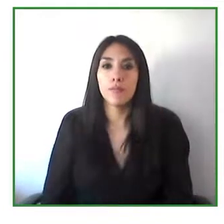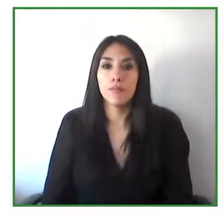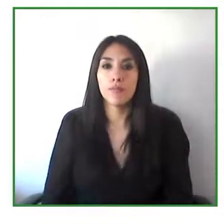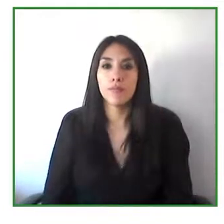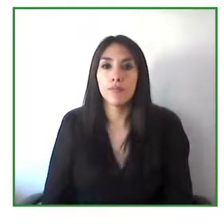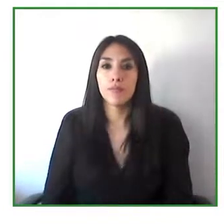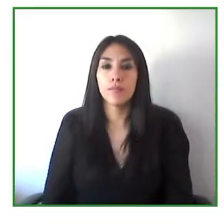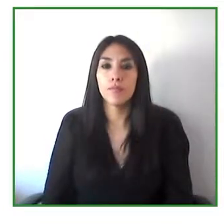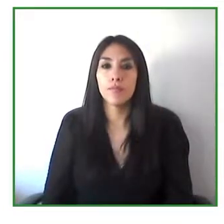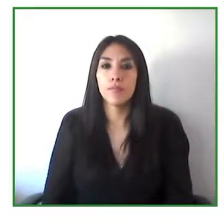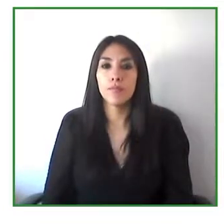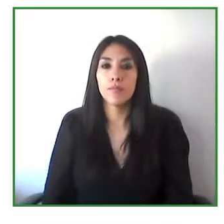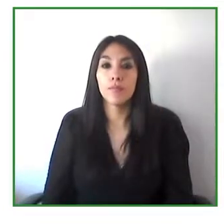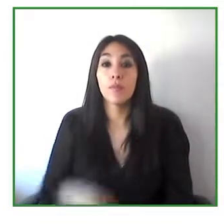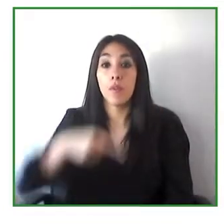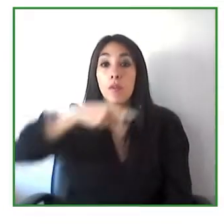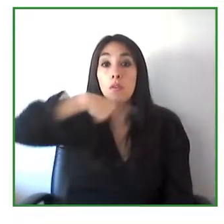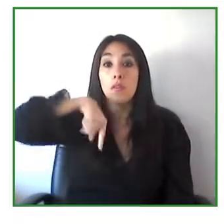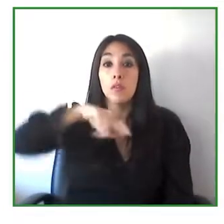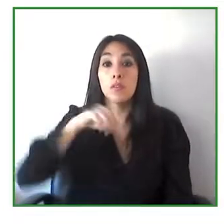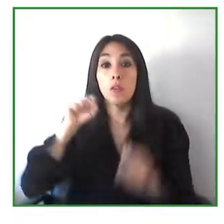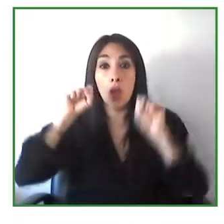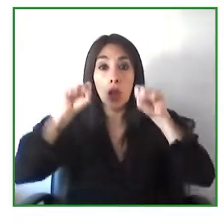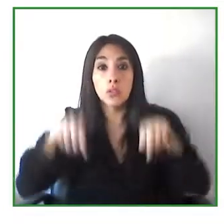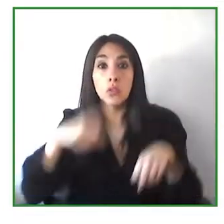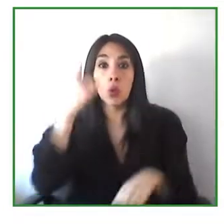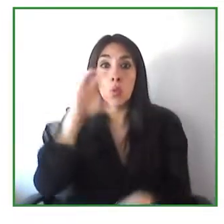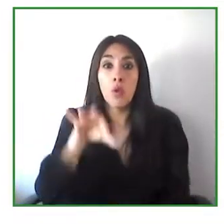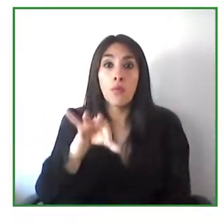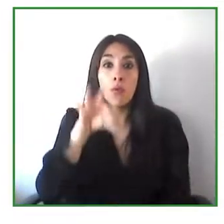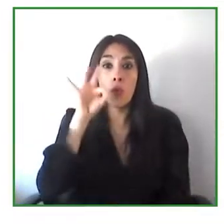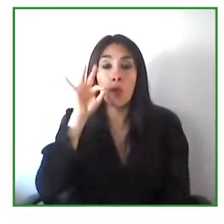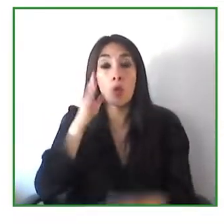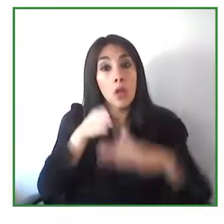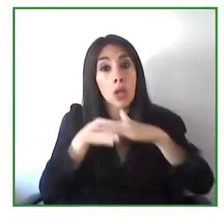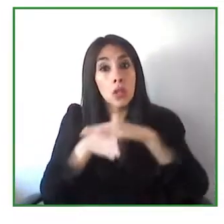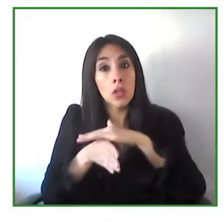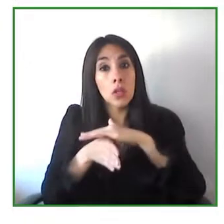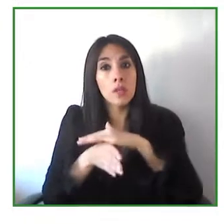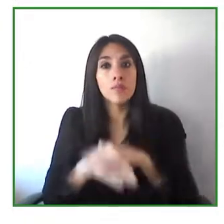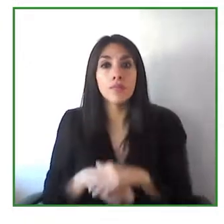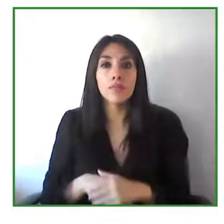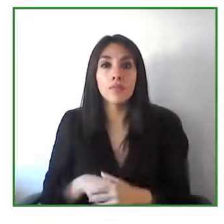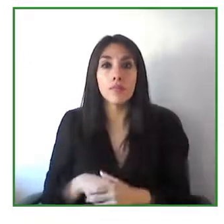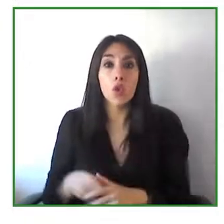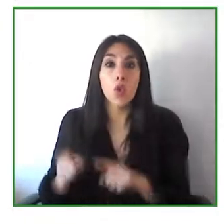software but it happens that for all criteria the cost and everything the